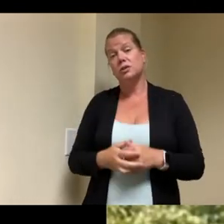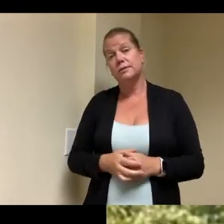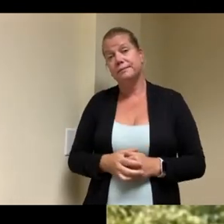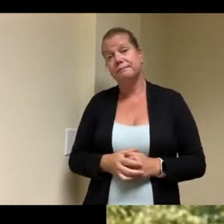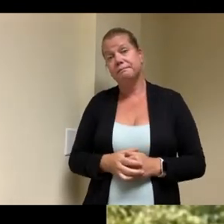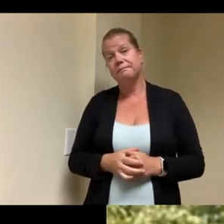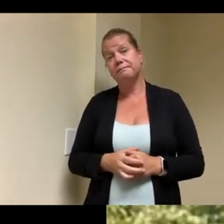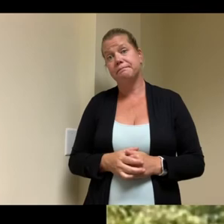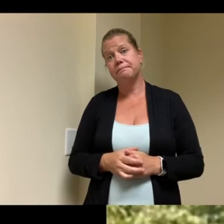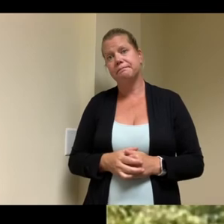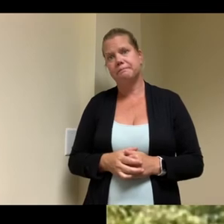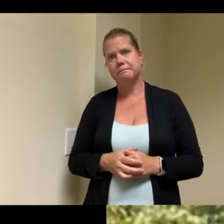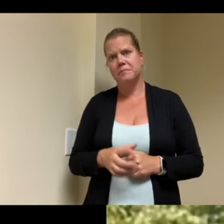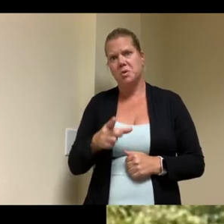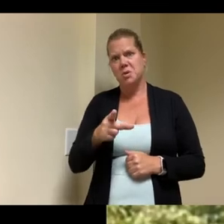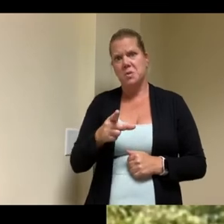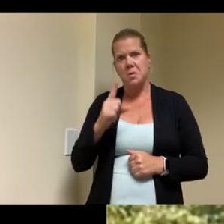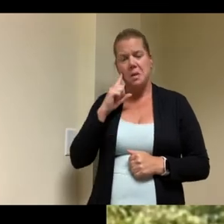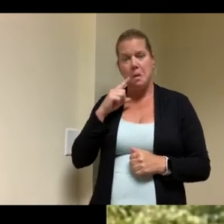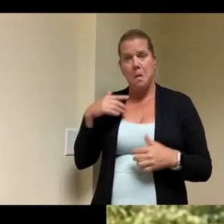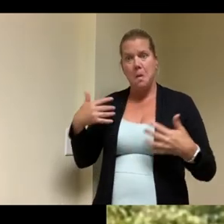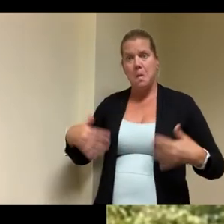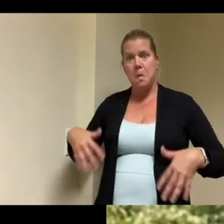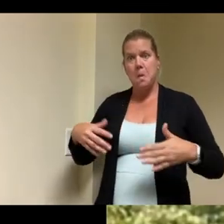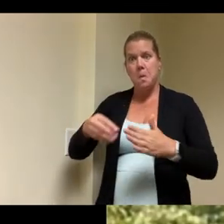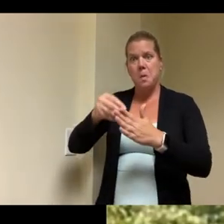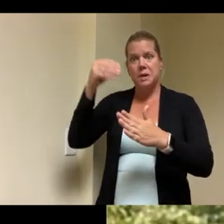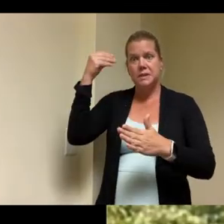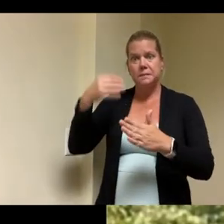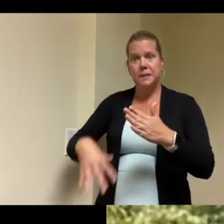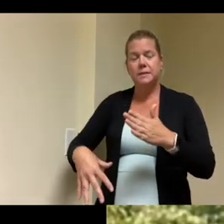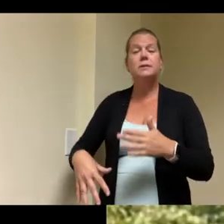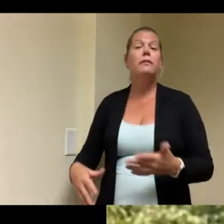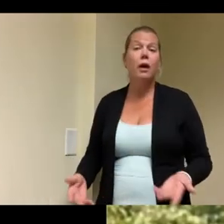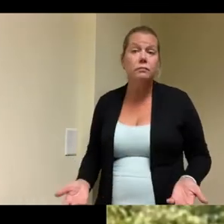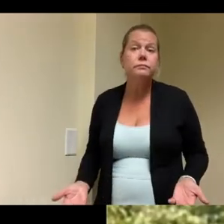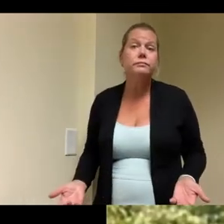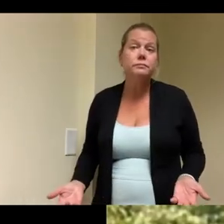uh it is um but this is something that's like the property we did even 18 years